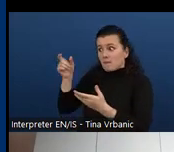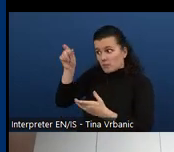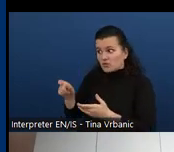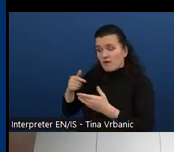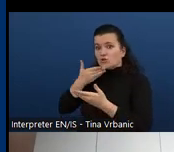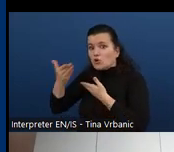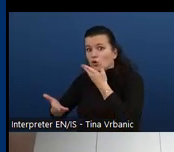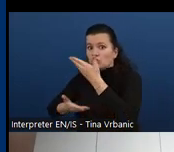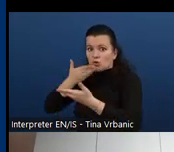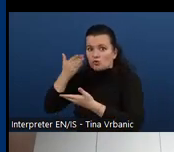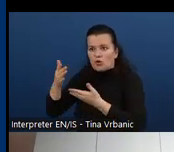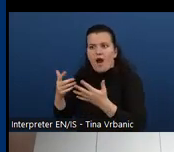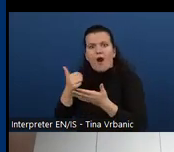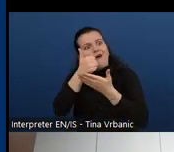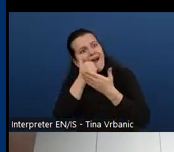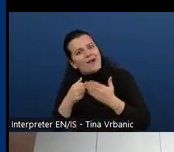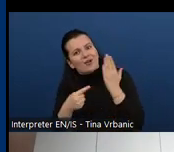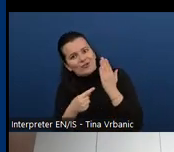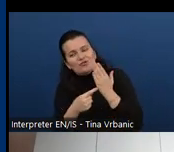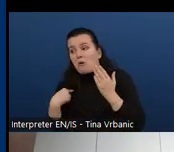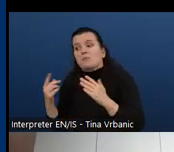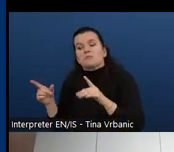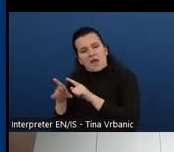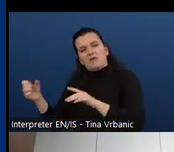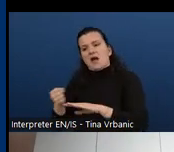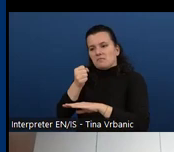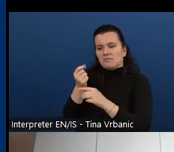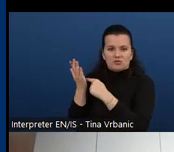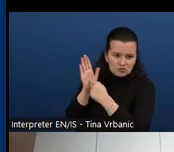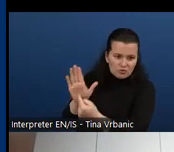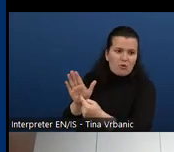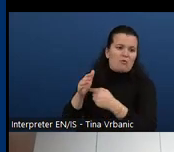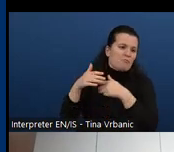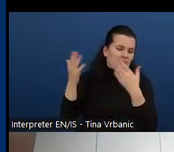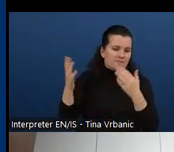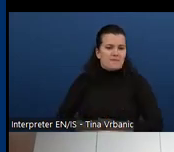And then we try to establish a relationship between these stories and what's actually